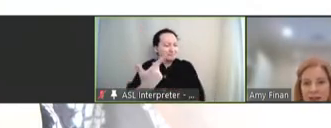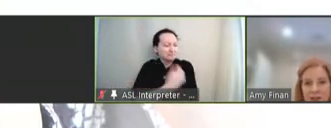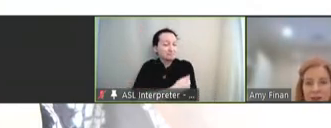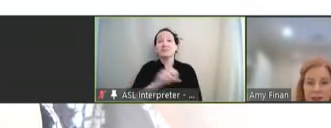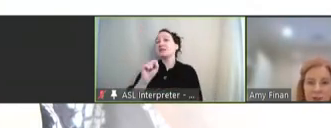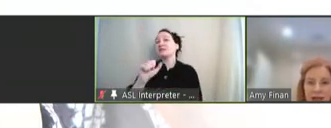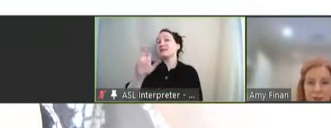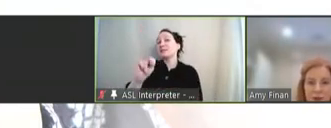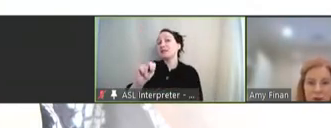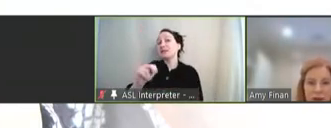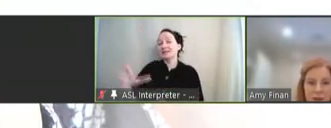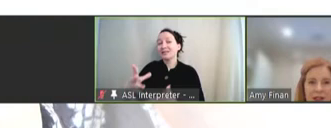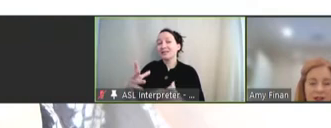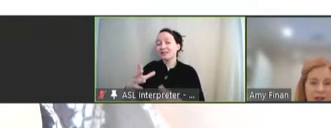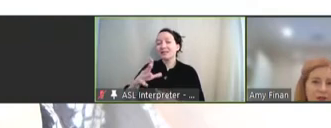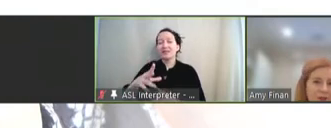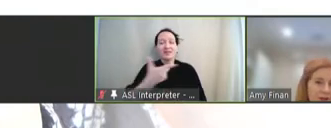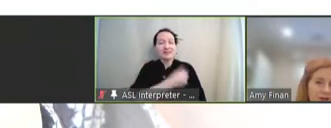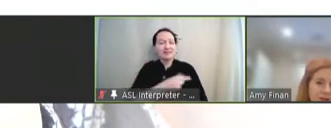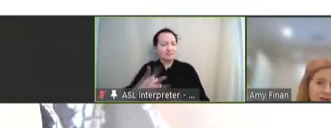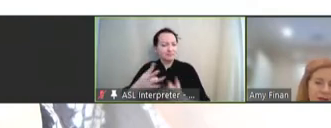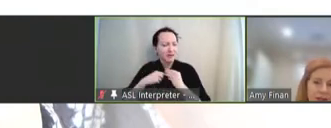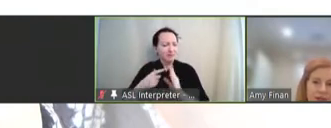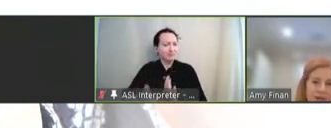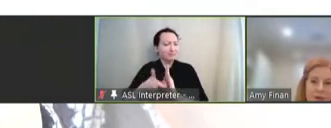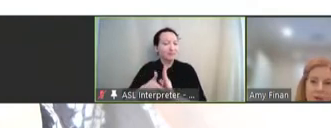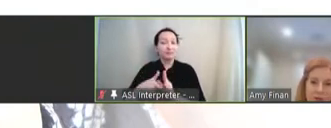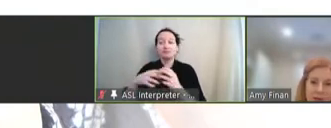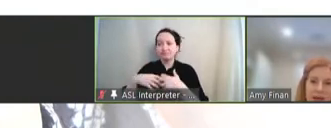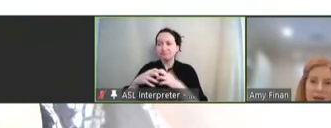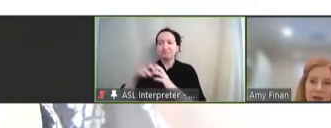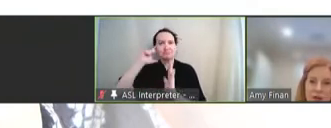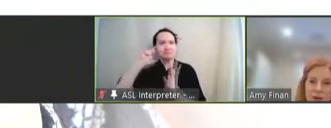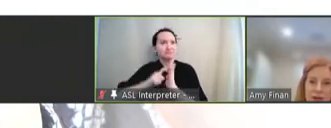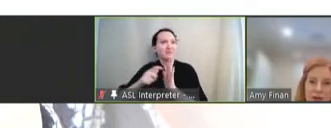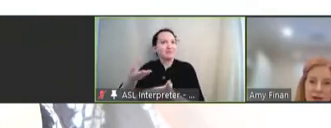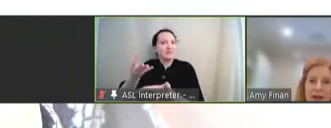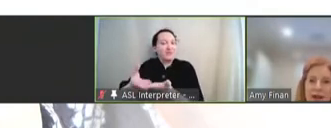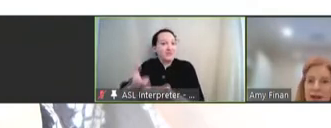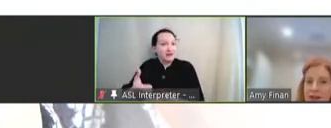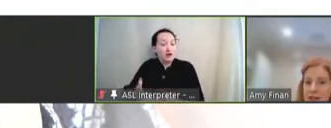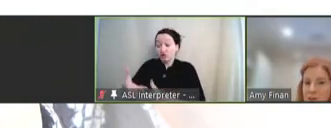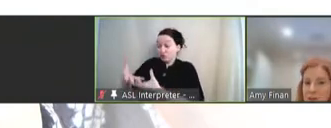Acceptance & Demand program continues to surface findings that reveal how trust and the acceptance